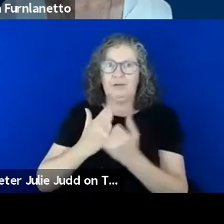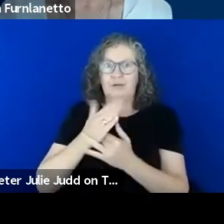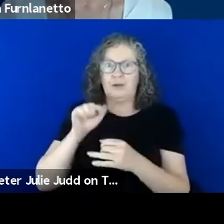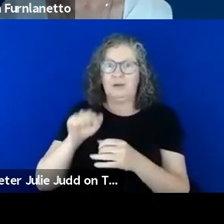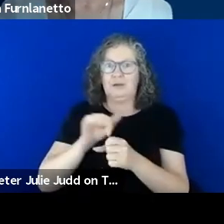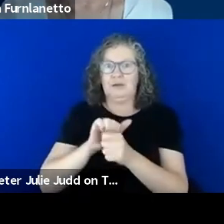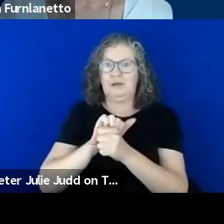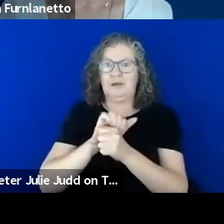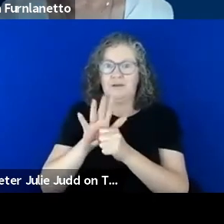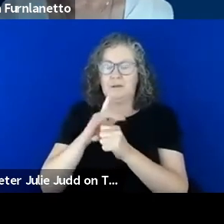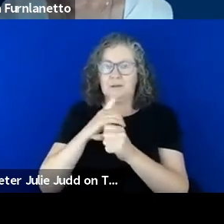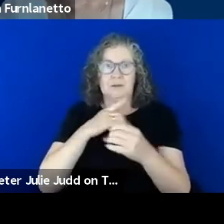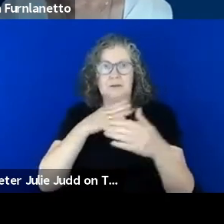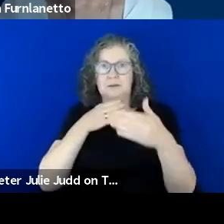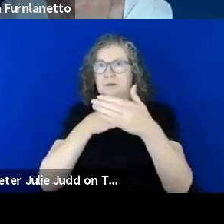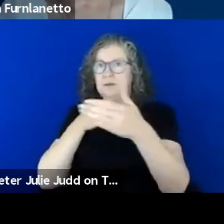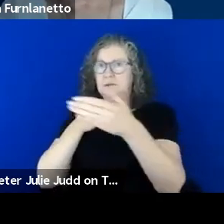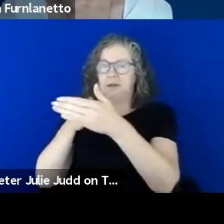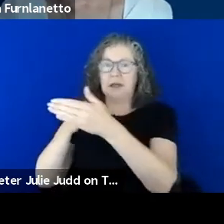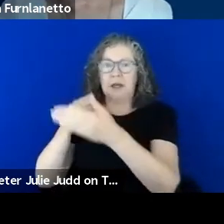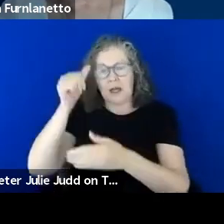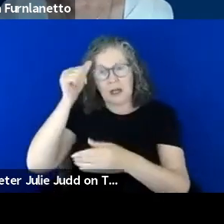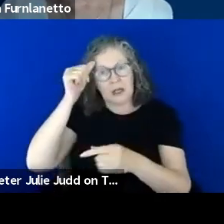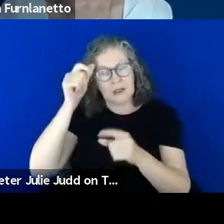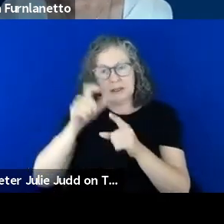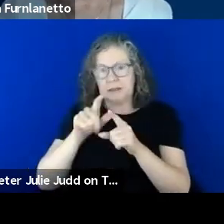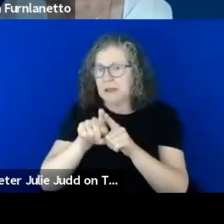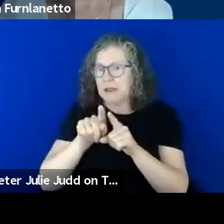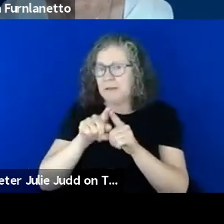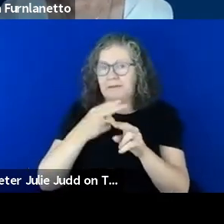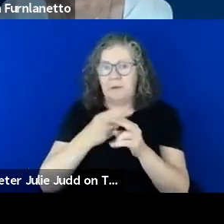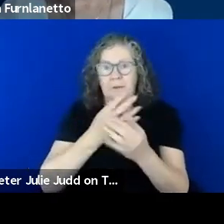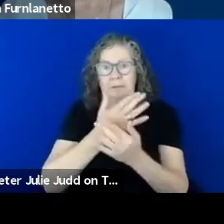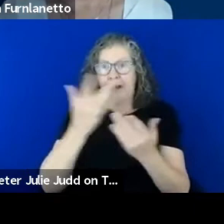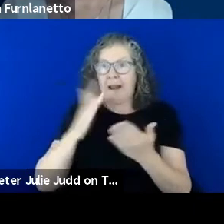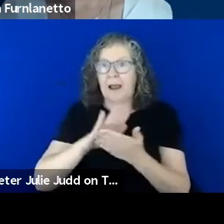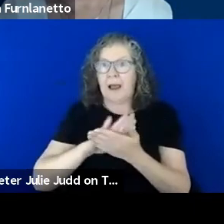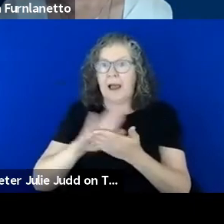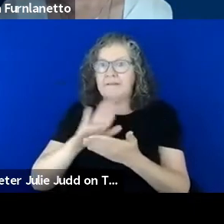is the same for a lot of other hard of hearing people are starting to notice that they're unable